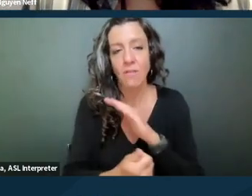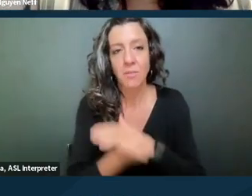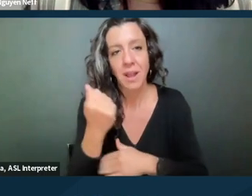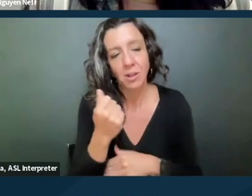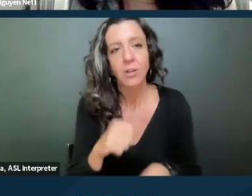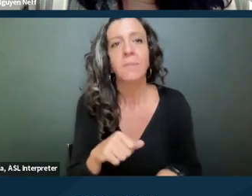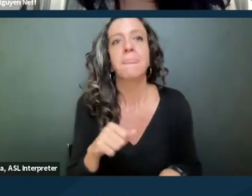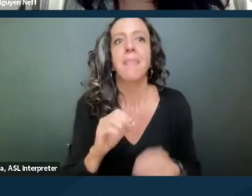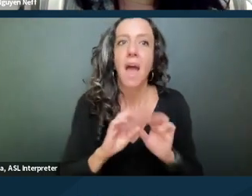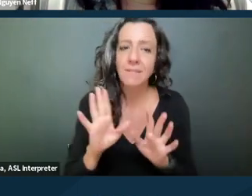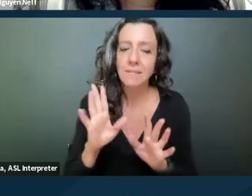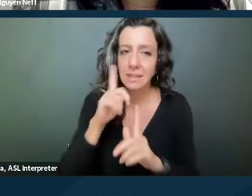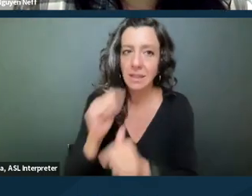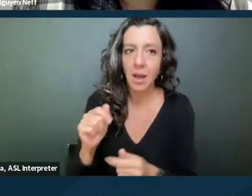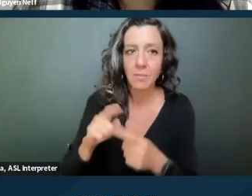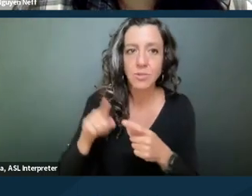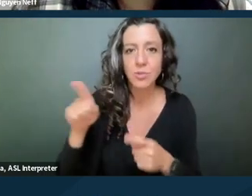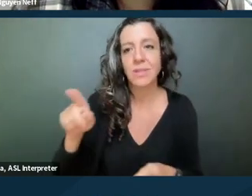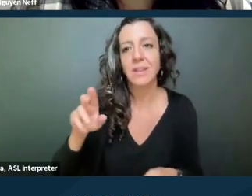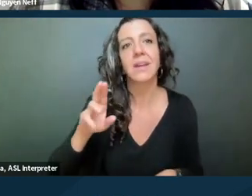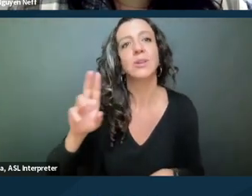to decide whether or not to stay the unlawful detainer.